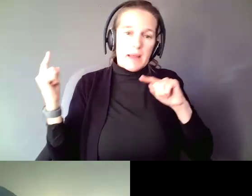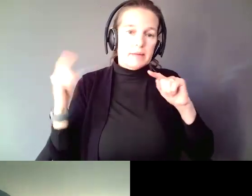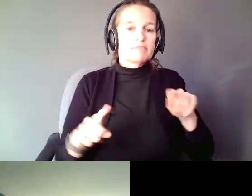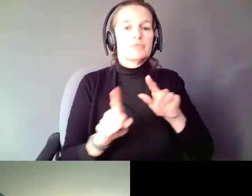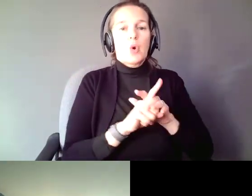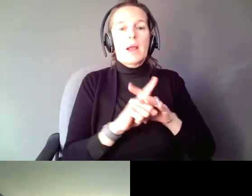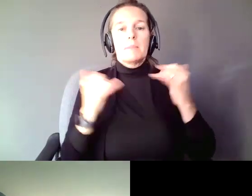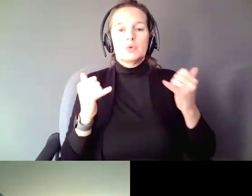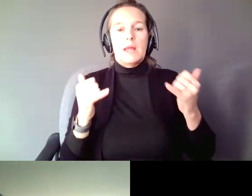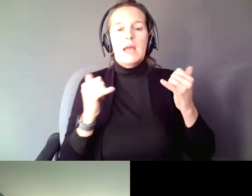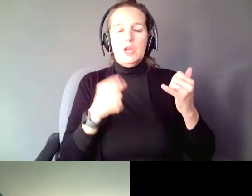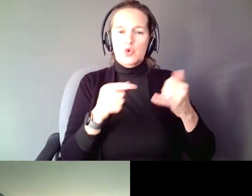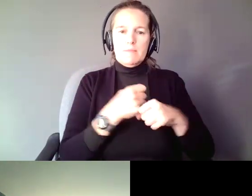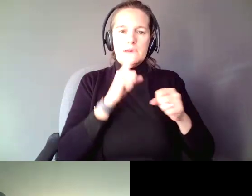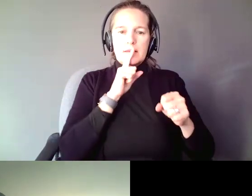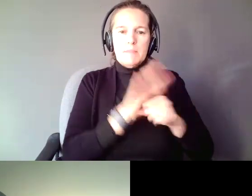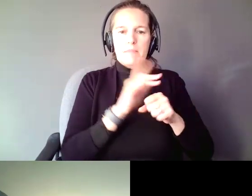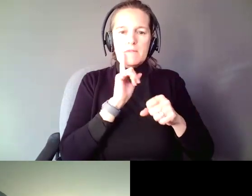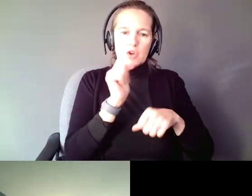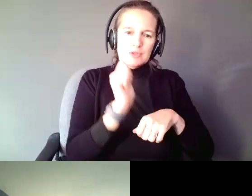you made a commitment for yourself and the people in your life.